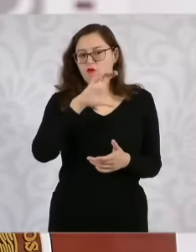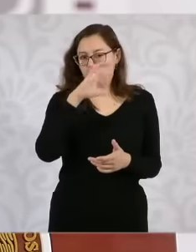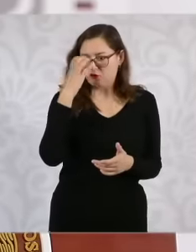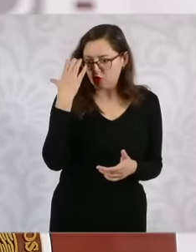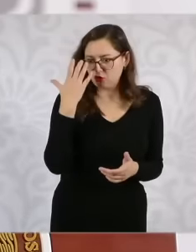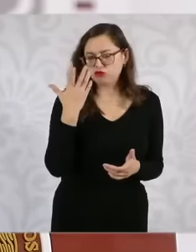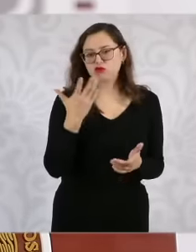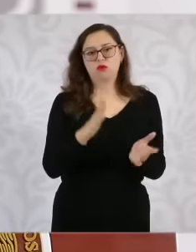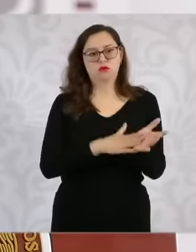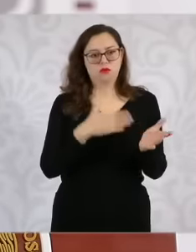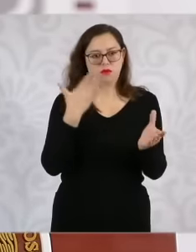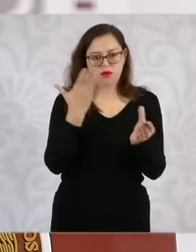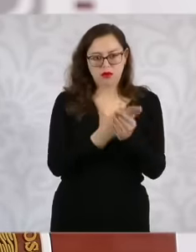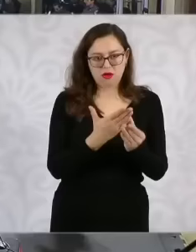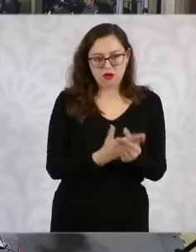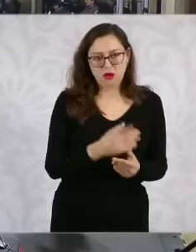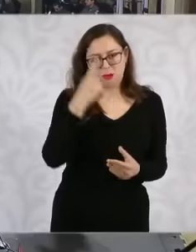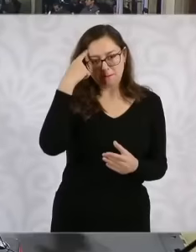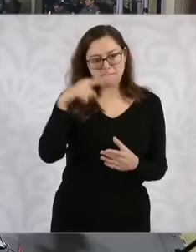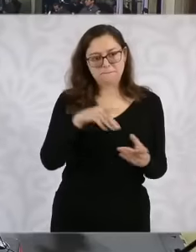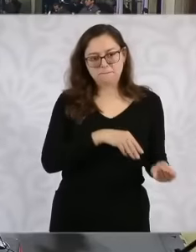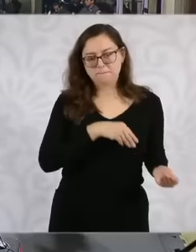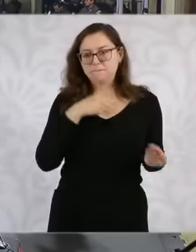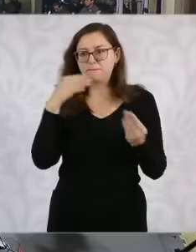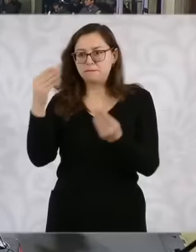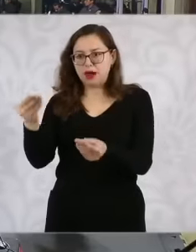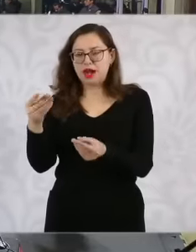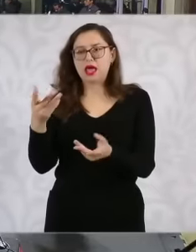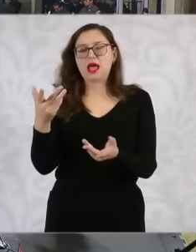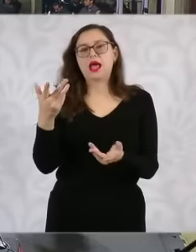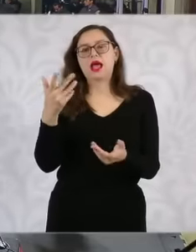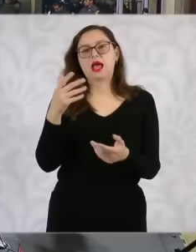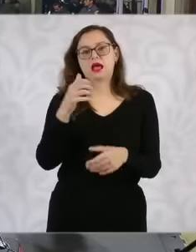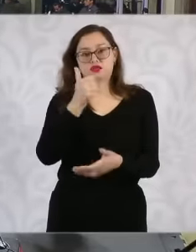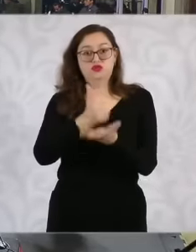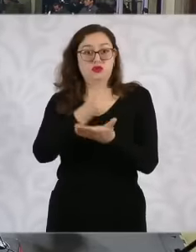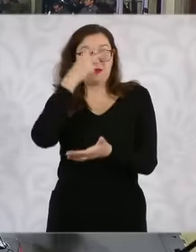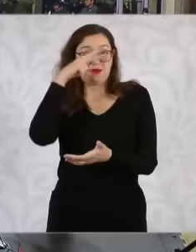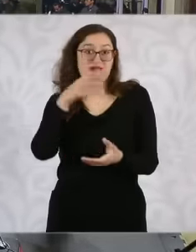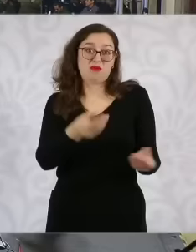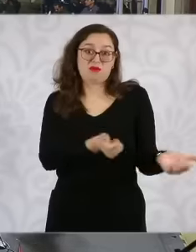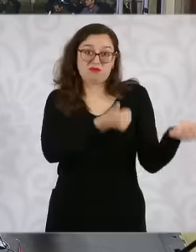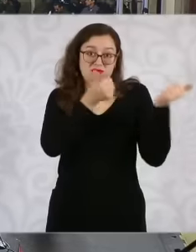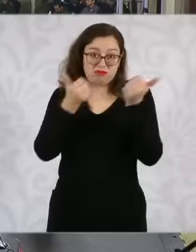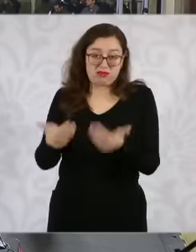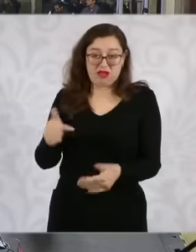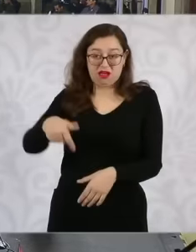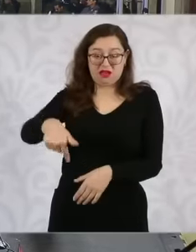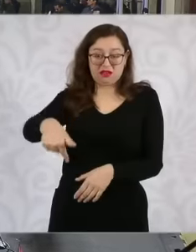Mexico City because, well, her parents have not stopped being with her in León, no, and